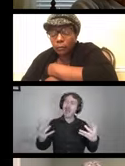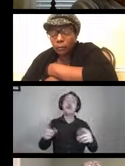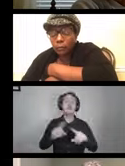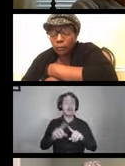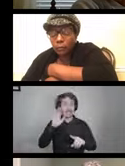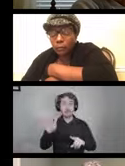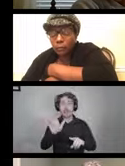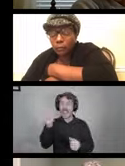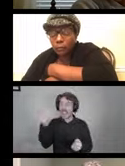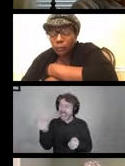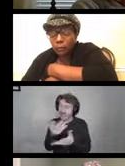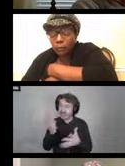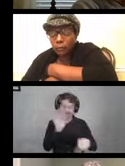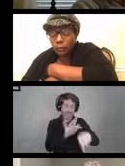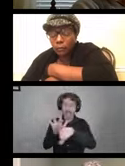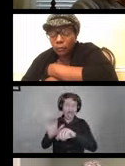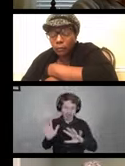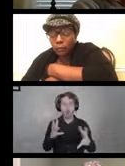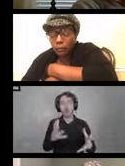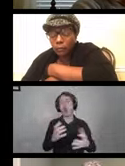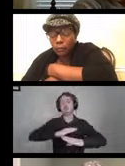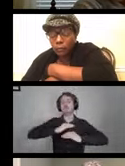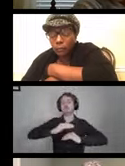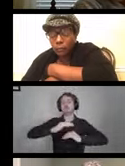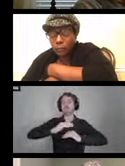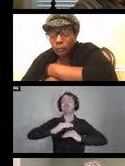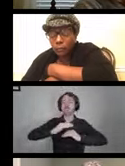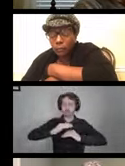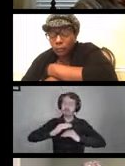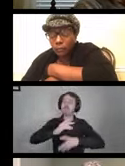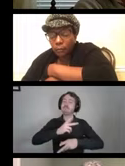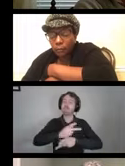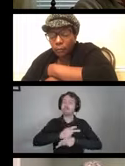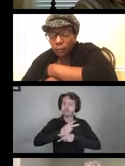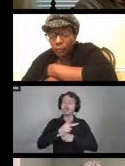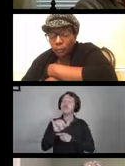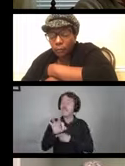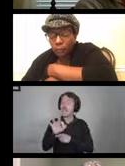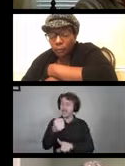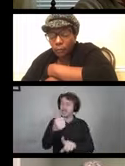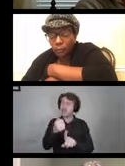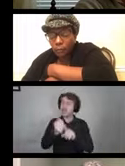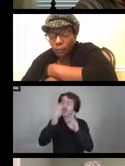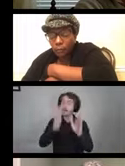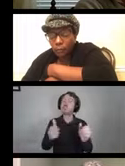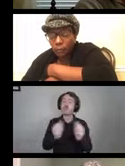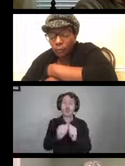but we want to keep the risk minimal, especially if you are an individual with a disability, you are using